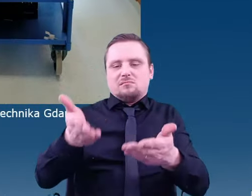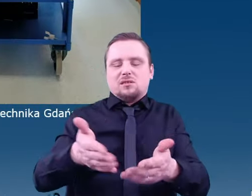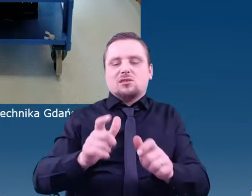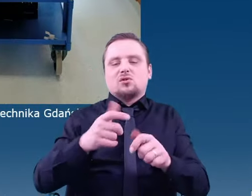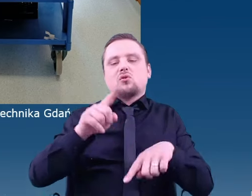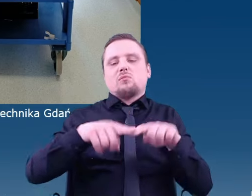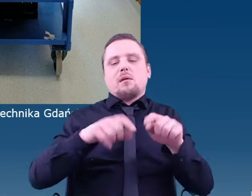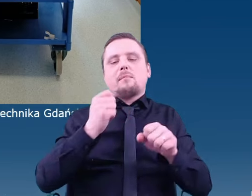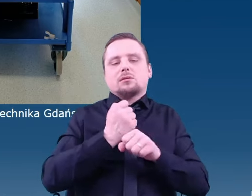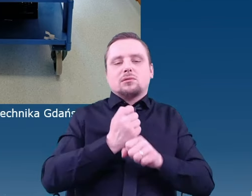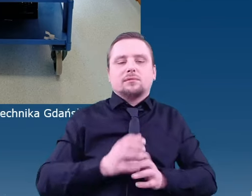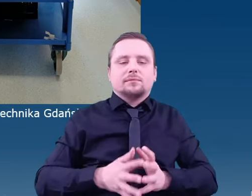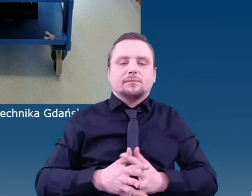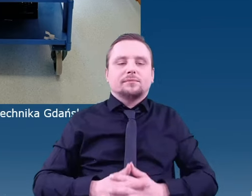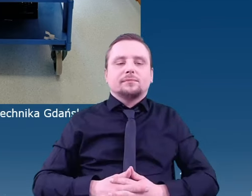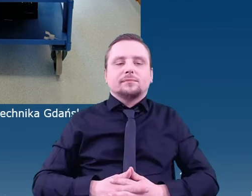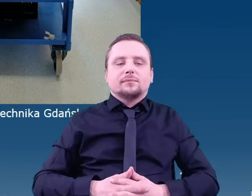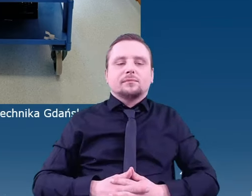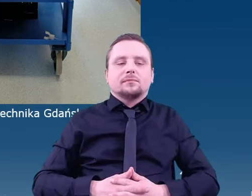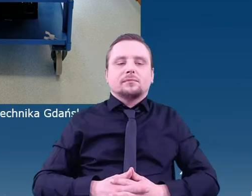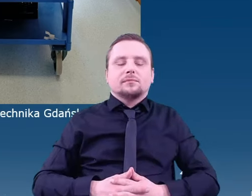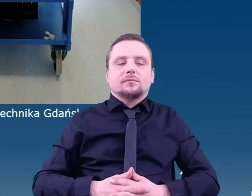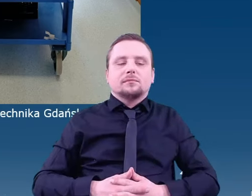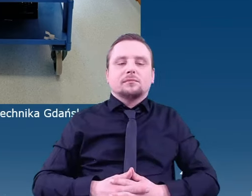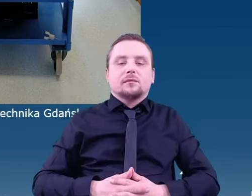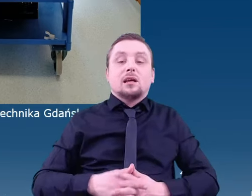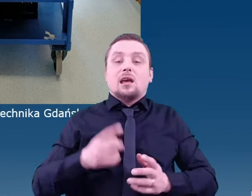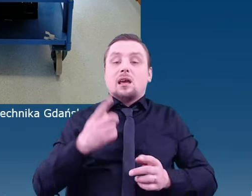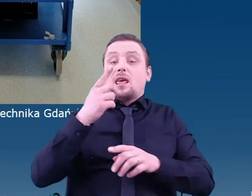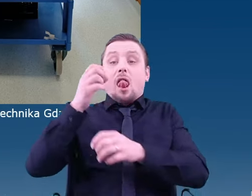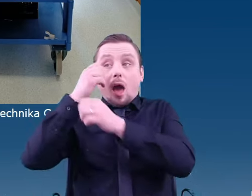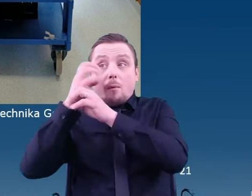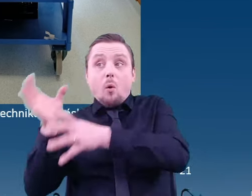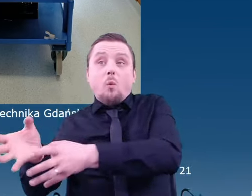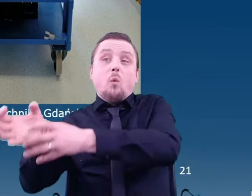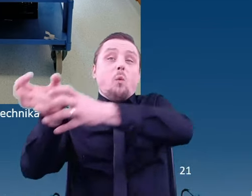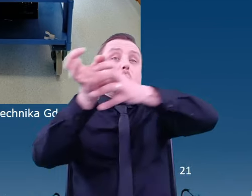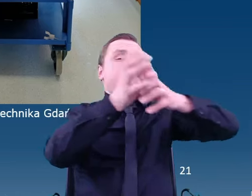Honestly, to move it from one lab to another, which is 20-30 m,